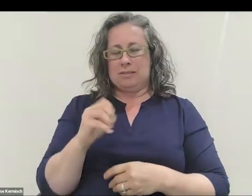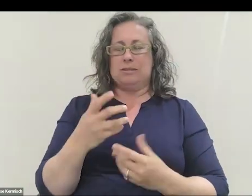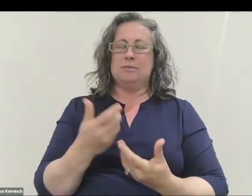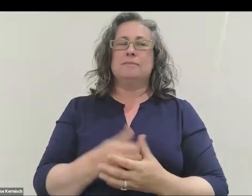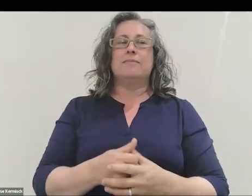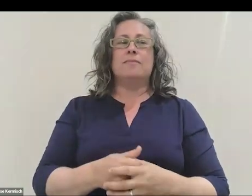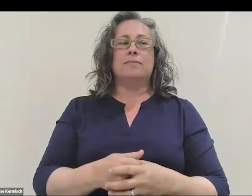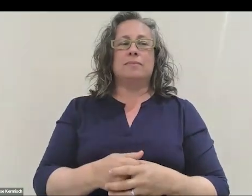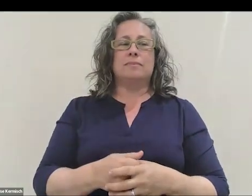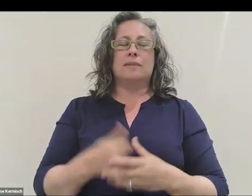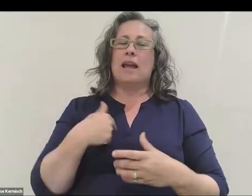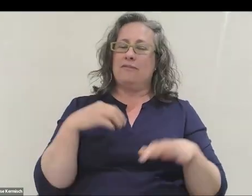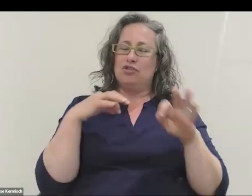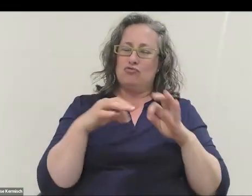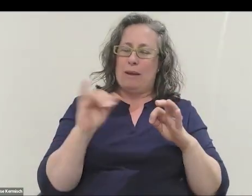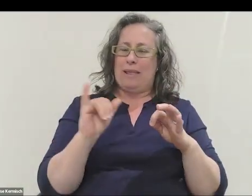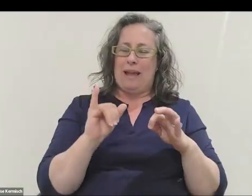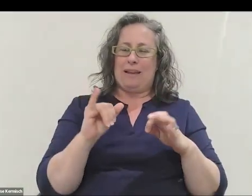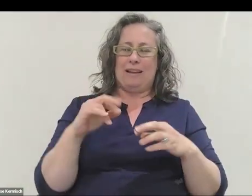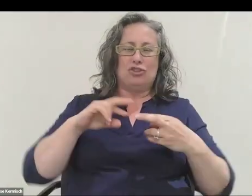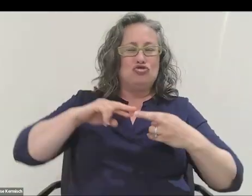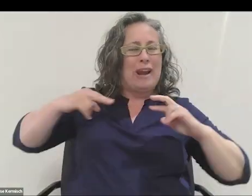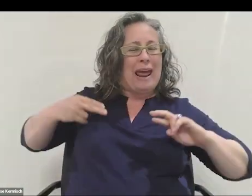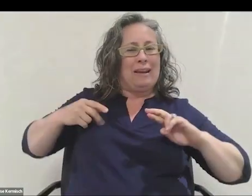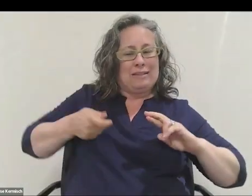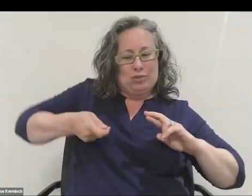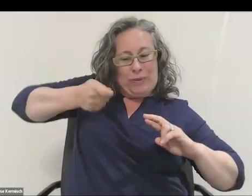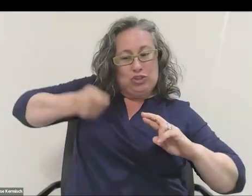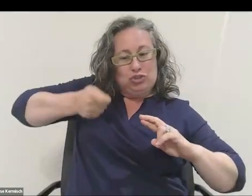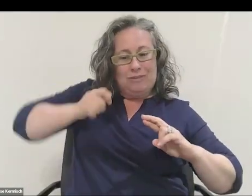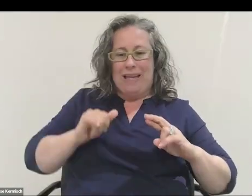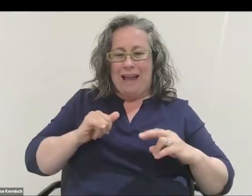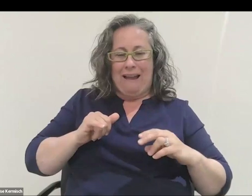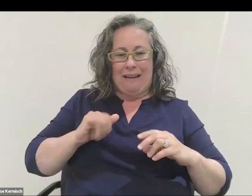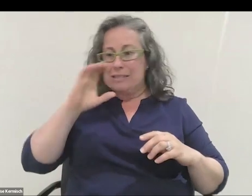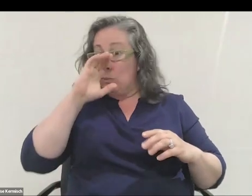I've described it lately as like a genetic switch that turned on like an explorer's gene that triggered in me and said,